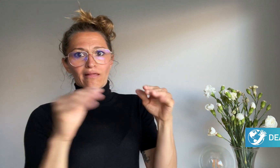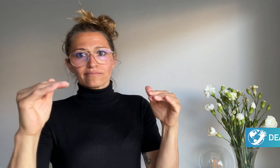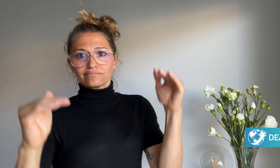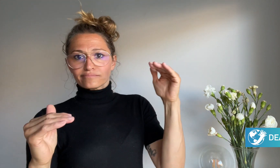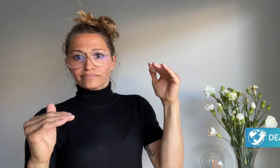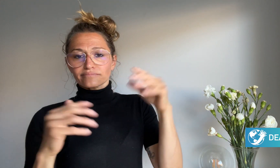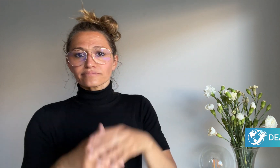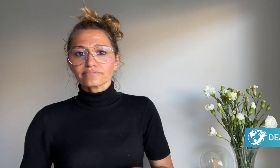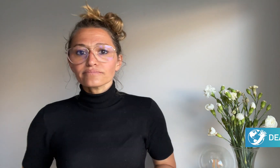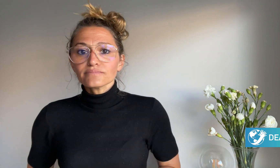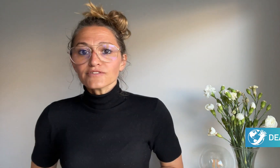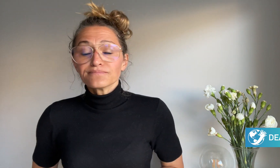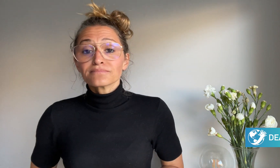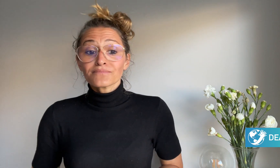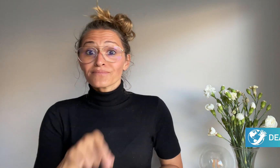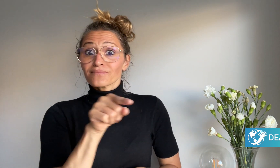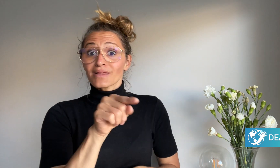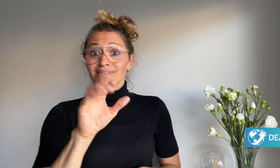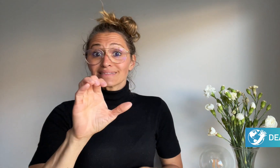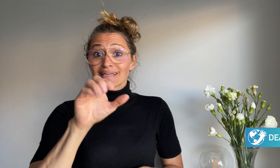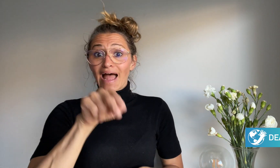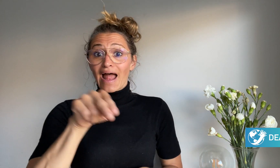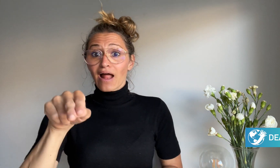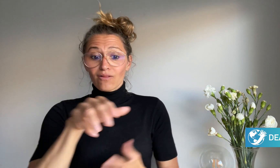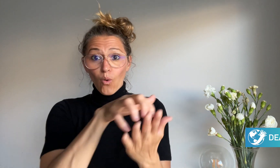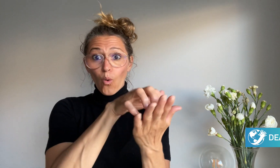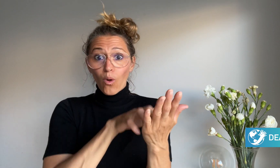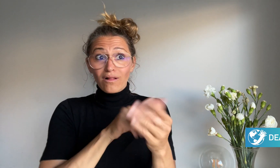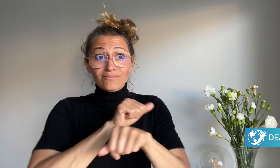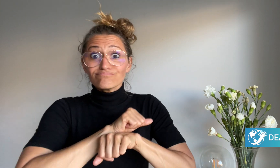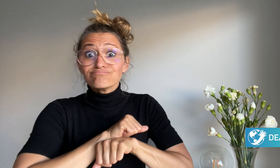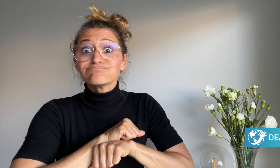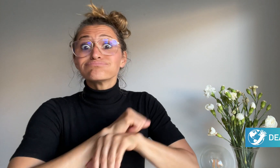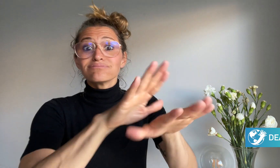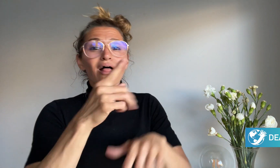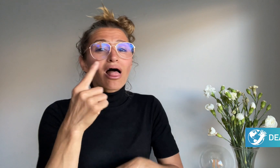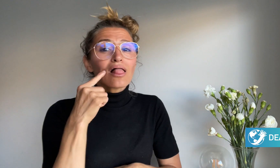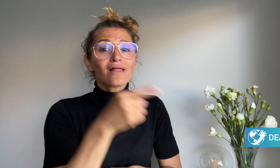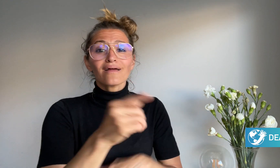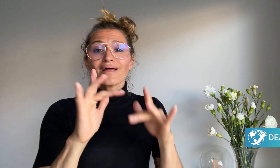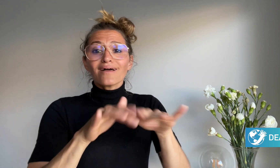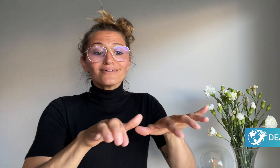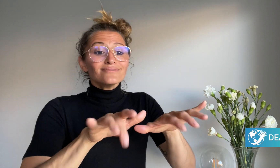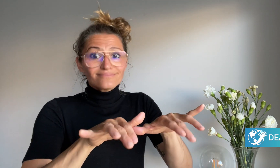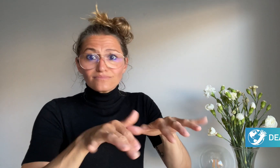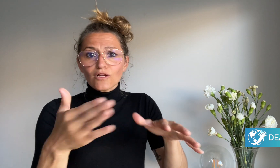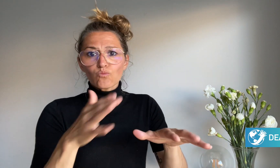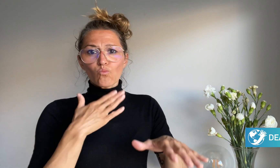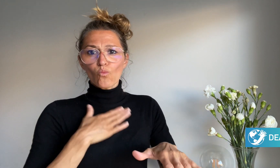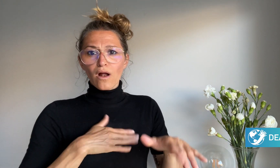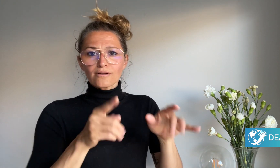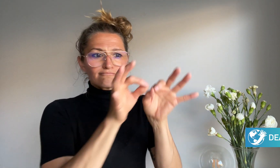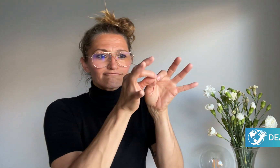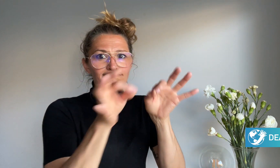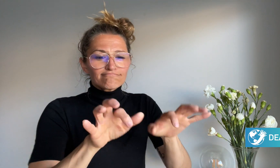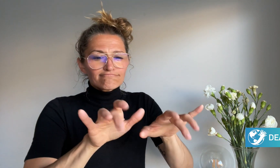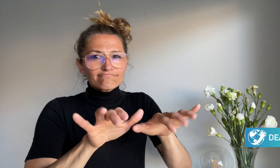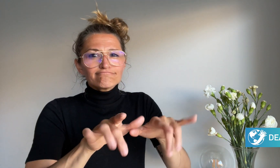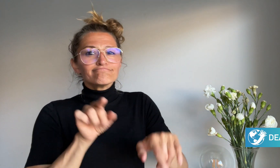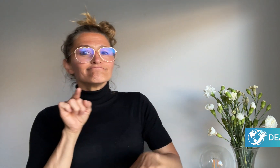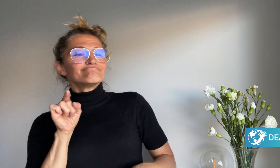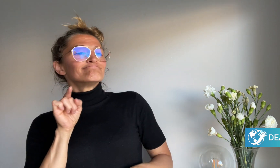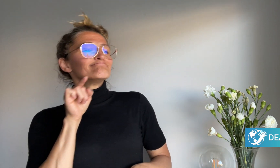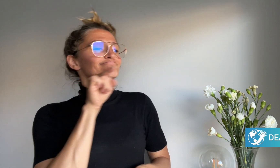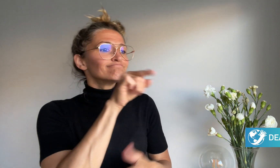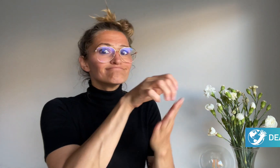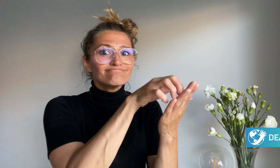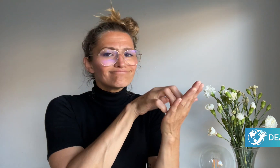deleted as the direct link to the article now leads